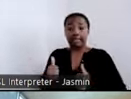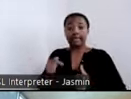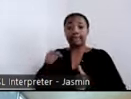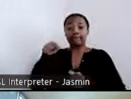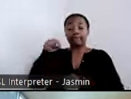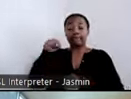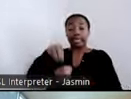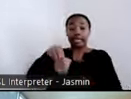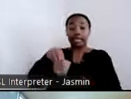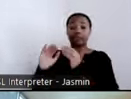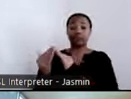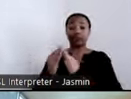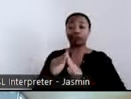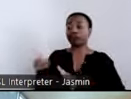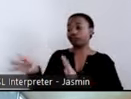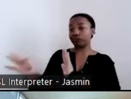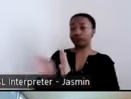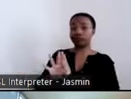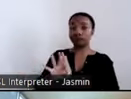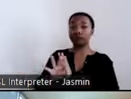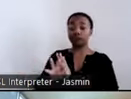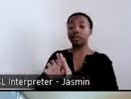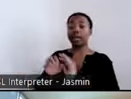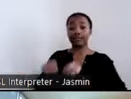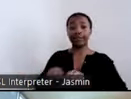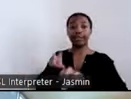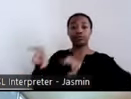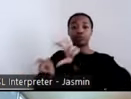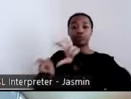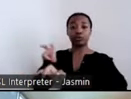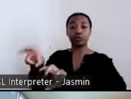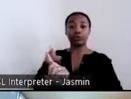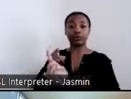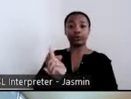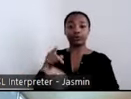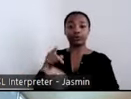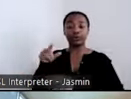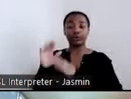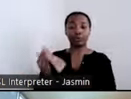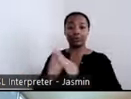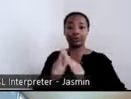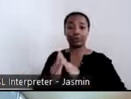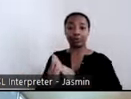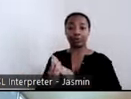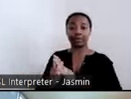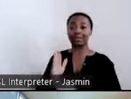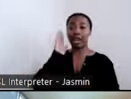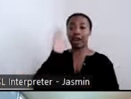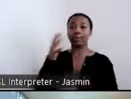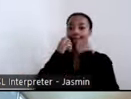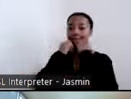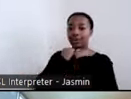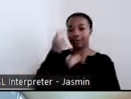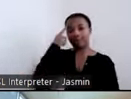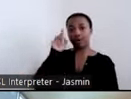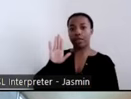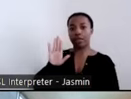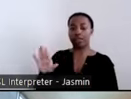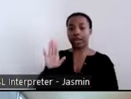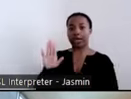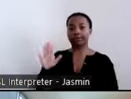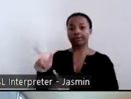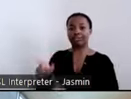contributing member, being valued for their abilities and uniqueness and at the